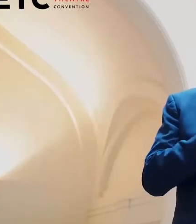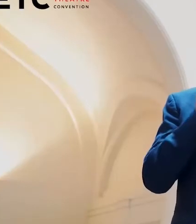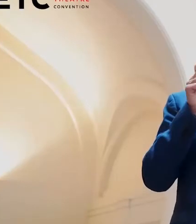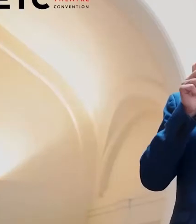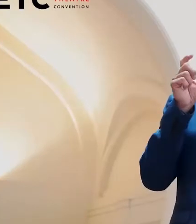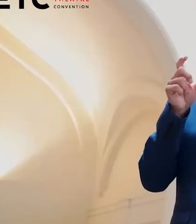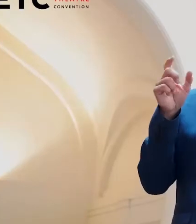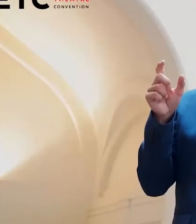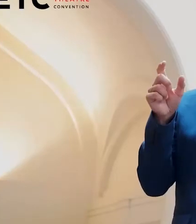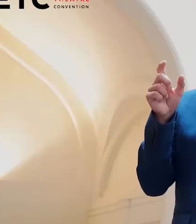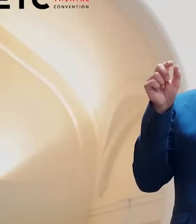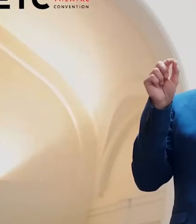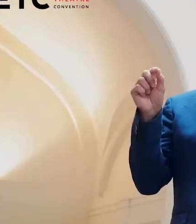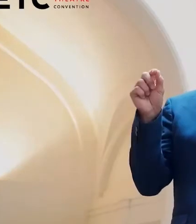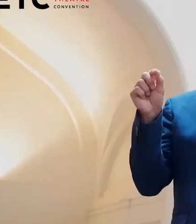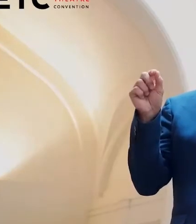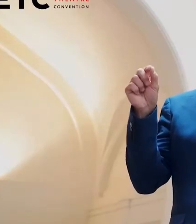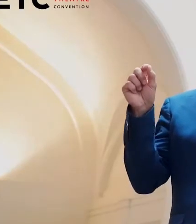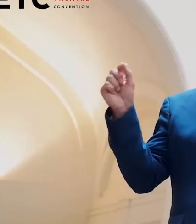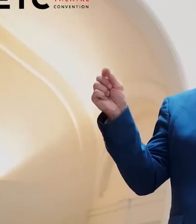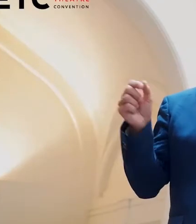Europeantheatre.eu.